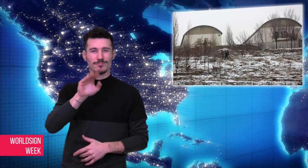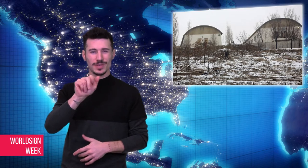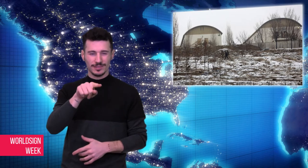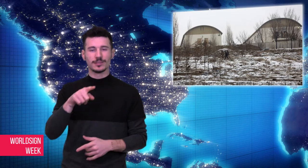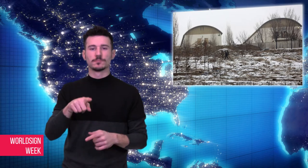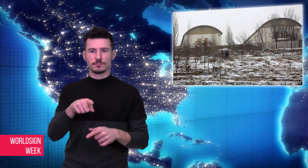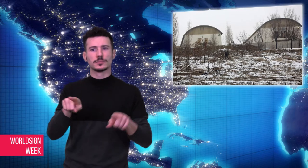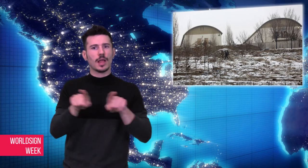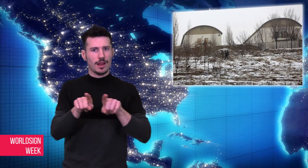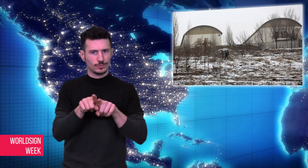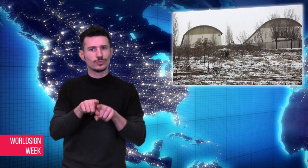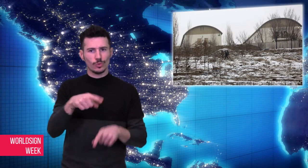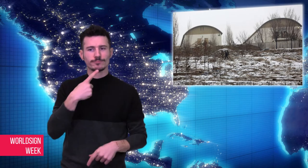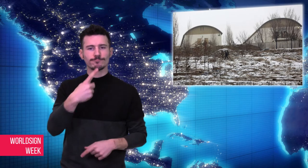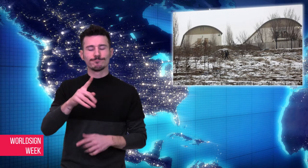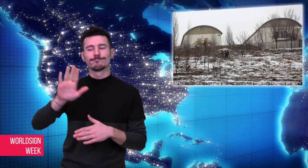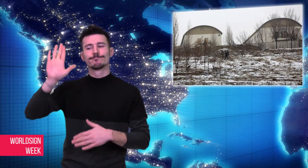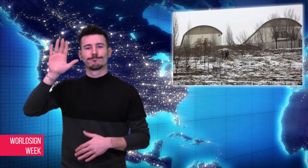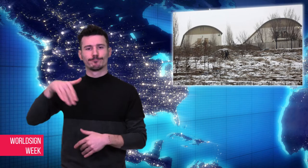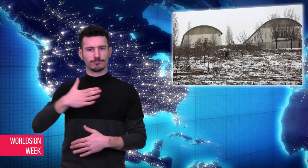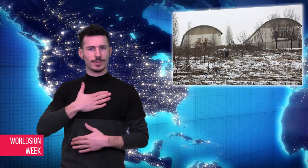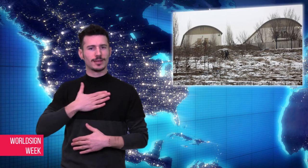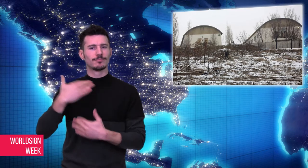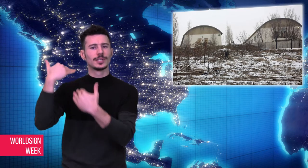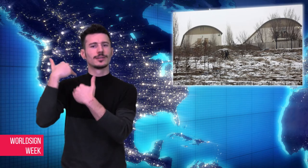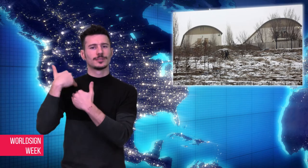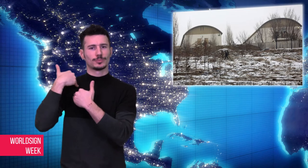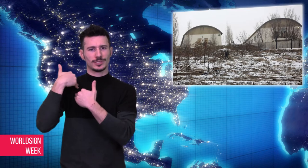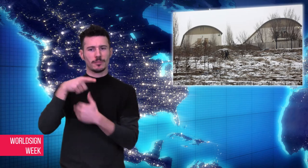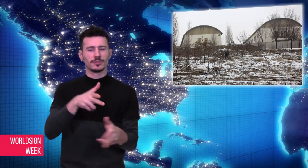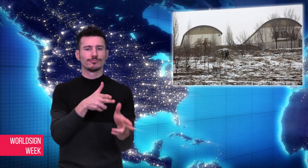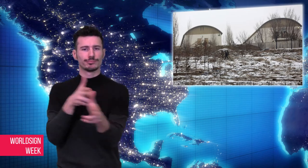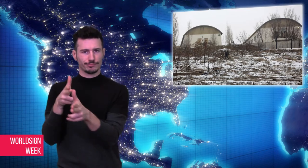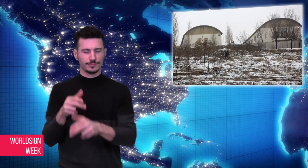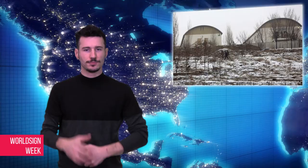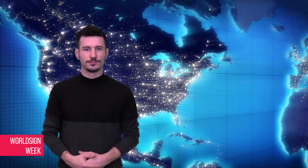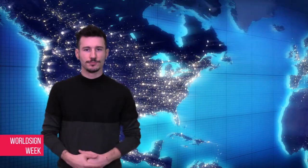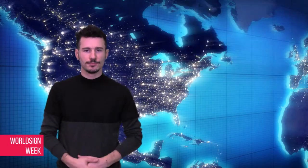one was arrested. Taliban also claimed responsibility for this attack.